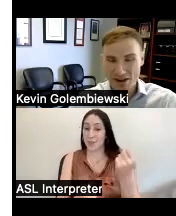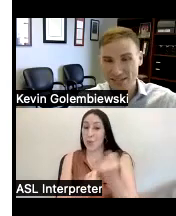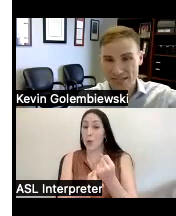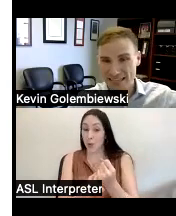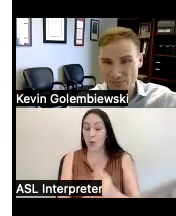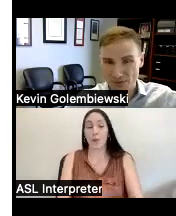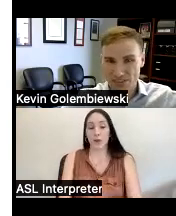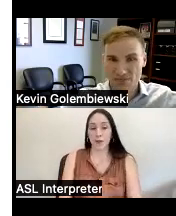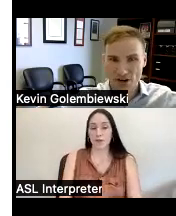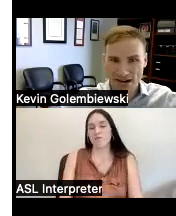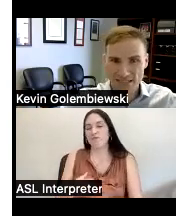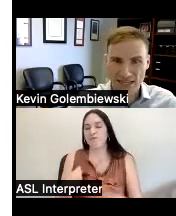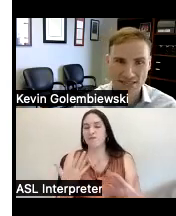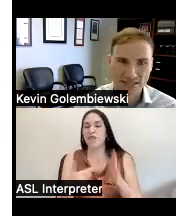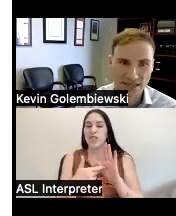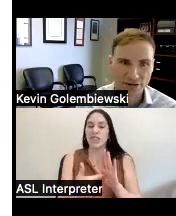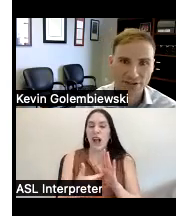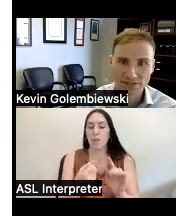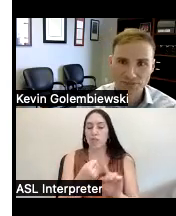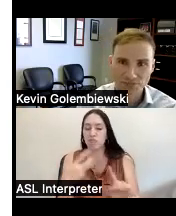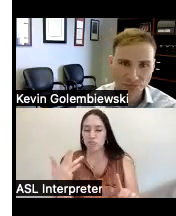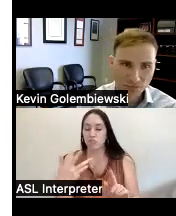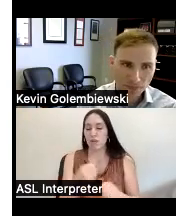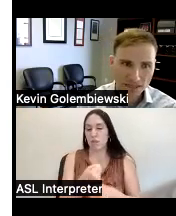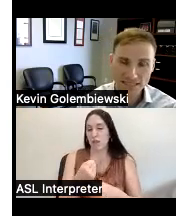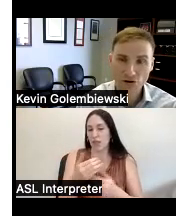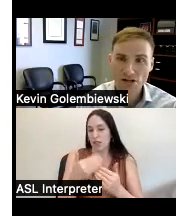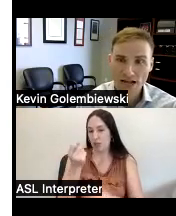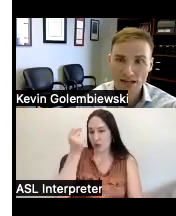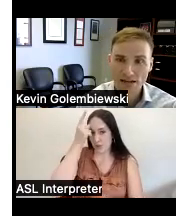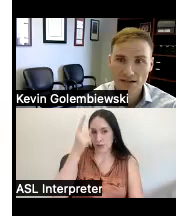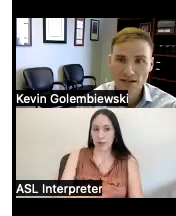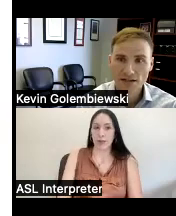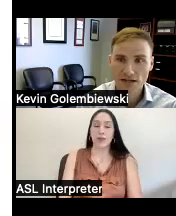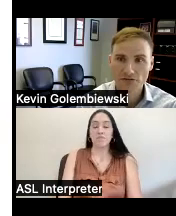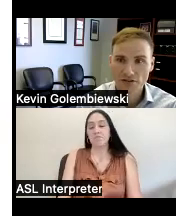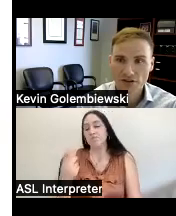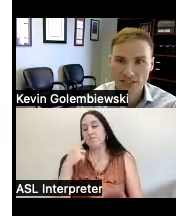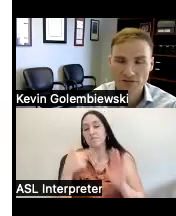provide some examples just to give more context to these areas say you're a client of the Division of